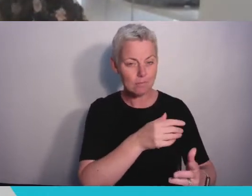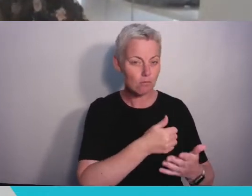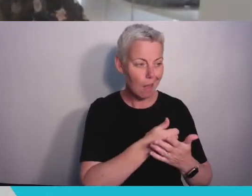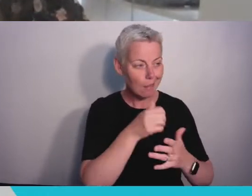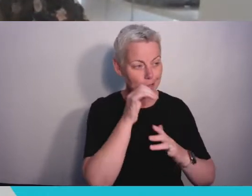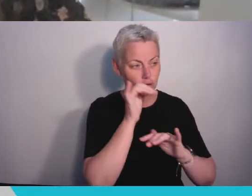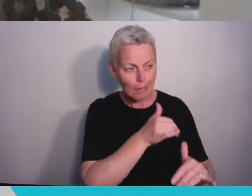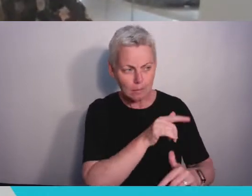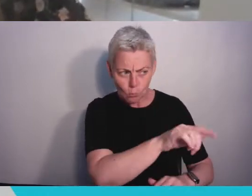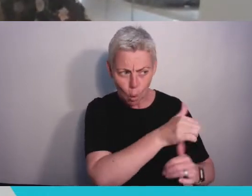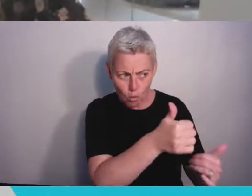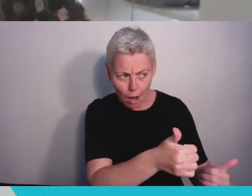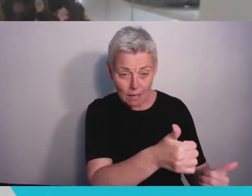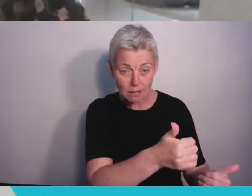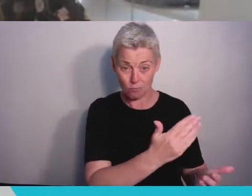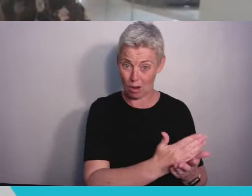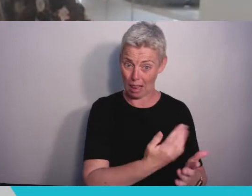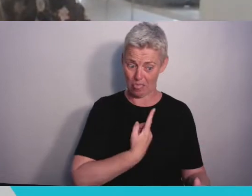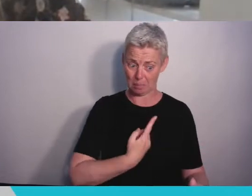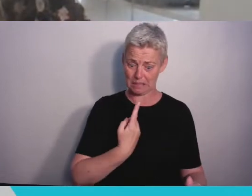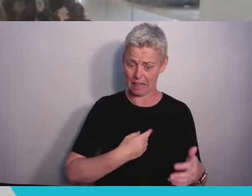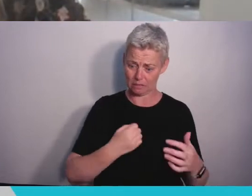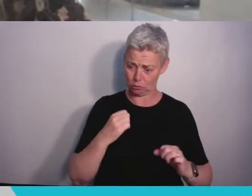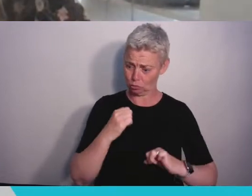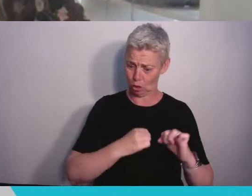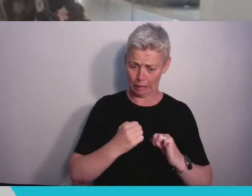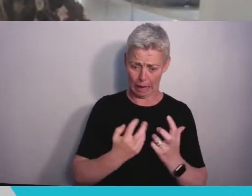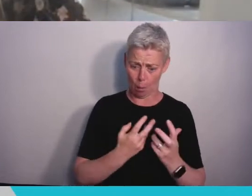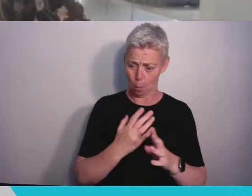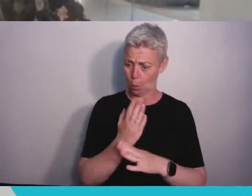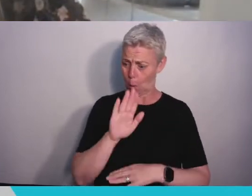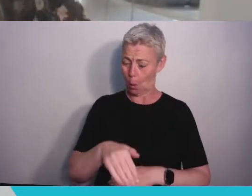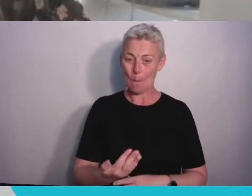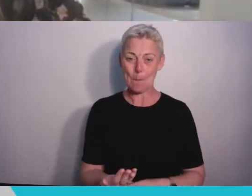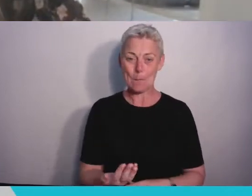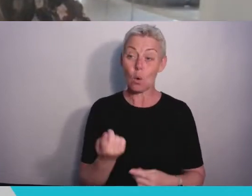change to working from home. Or a lecturer who took the time to write a thoughtful reference